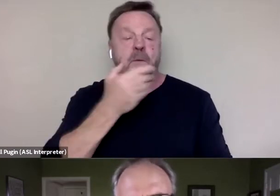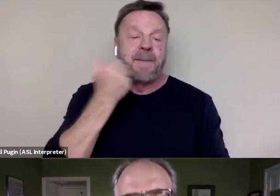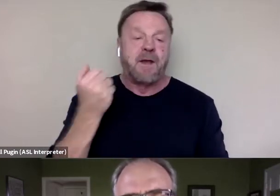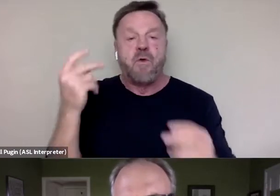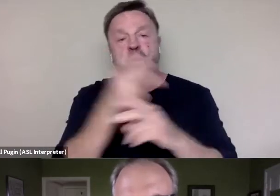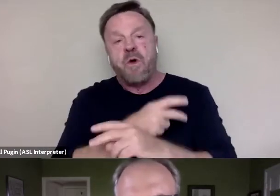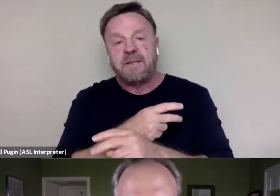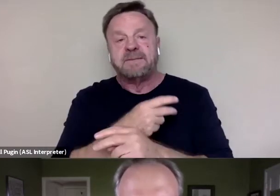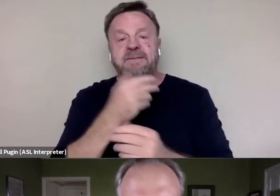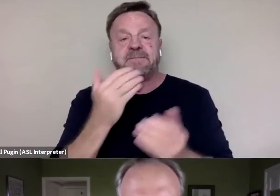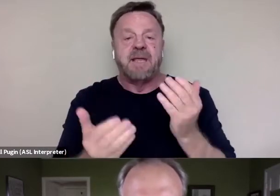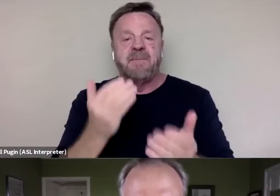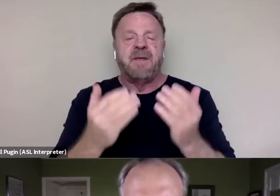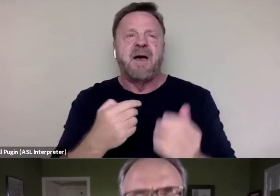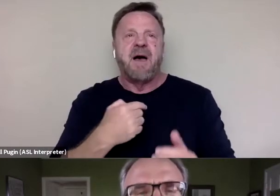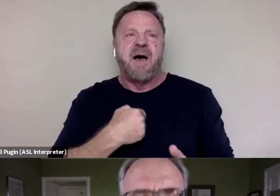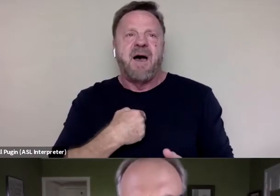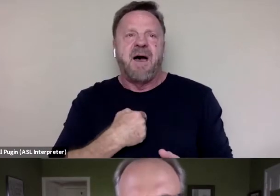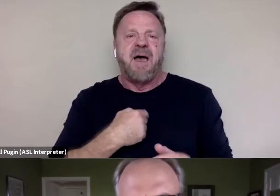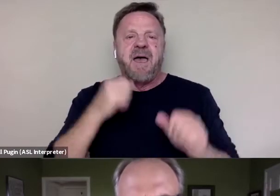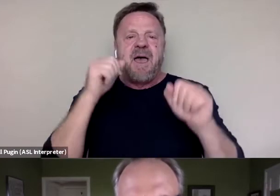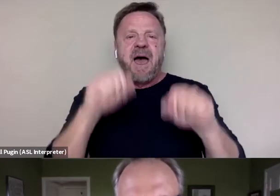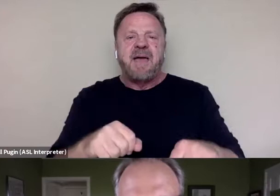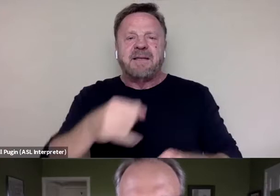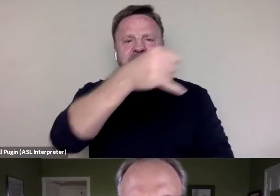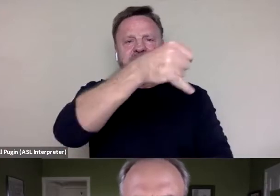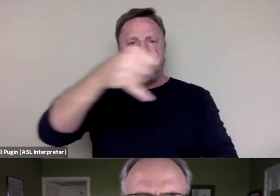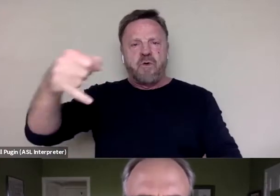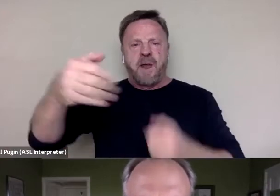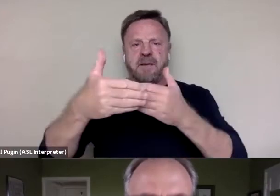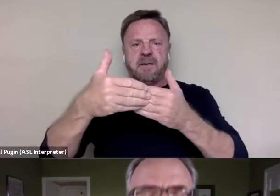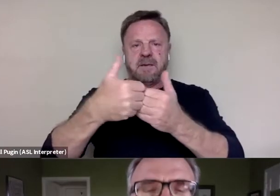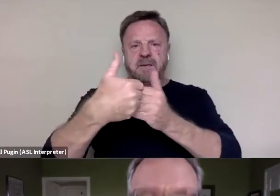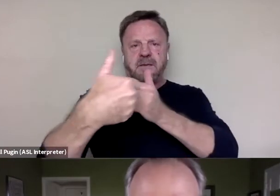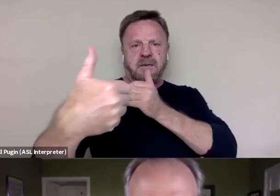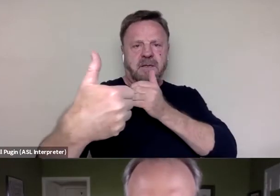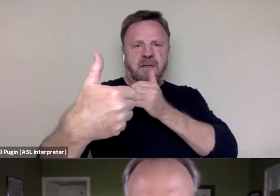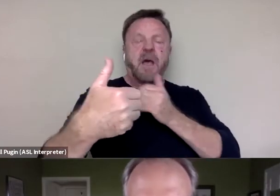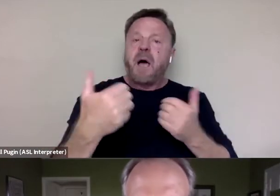am able to create a separation. And I'm still emotionally moved.